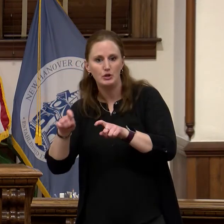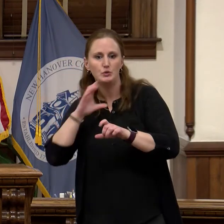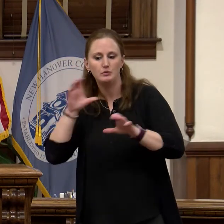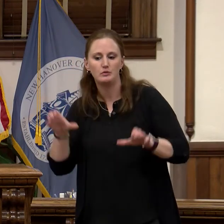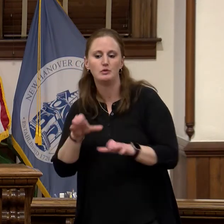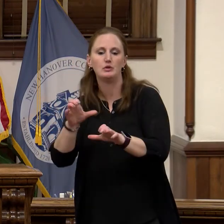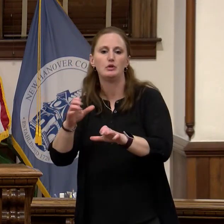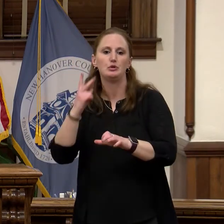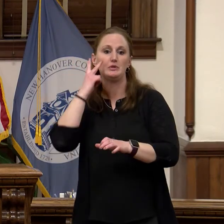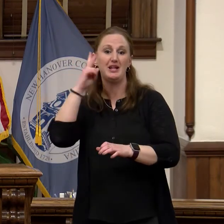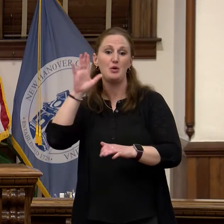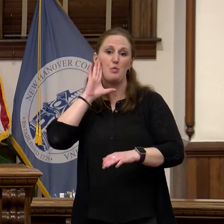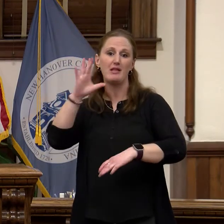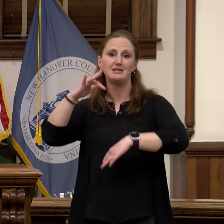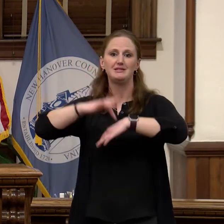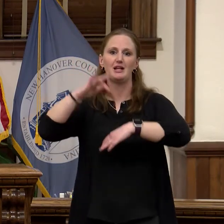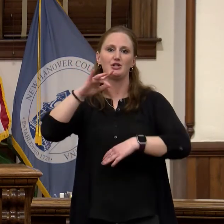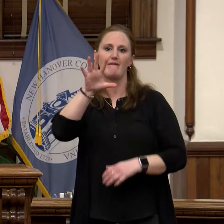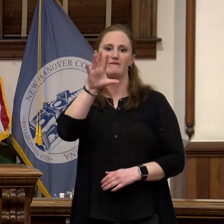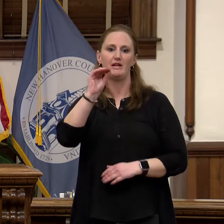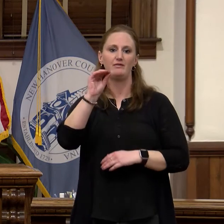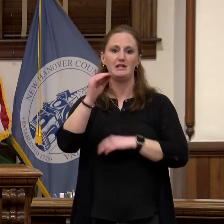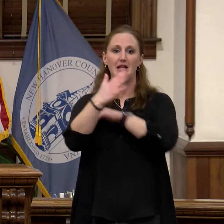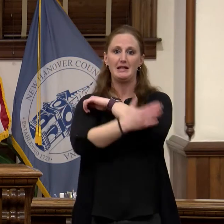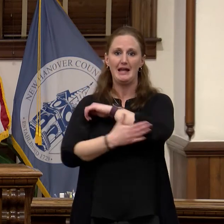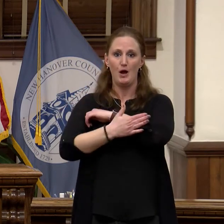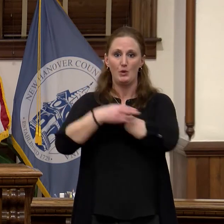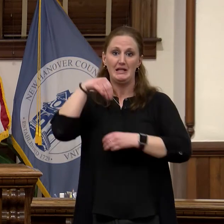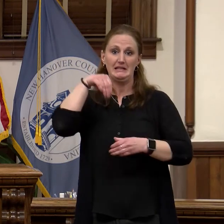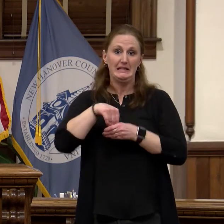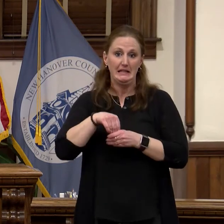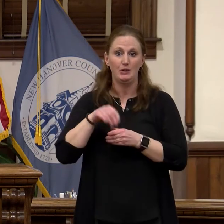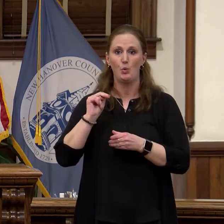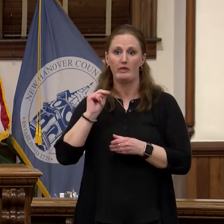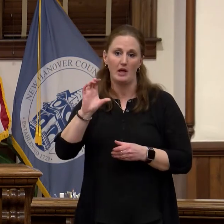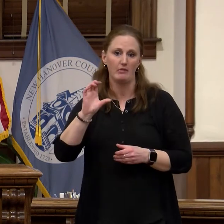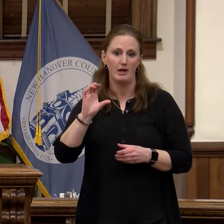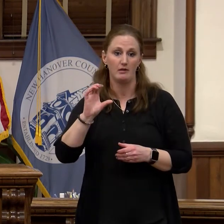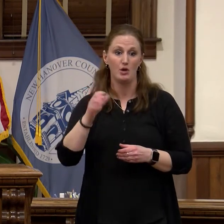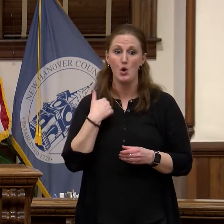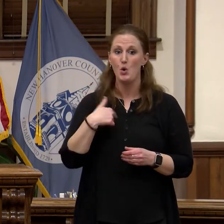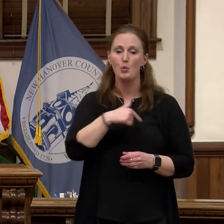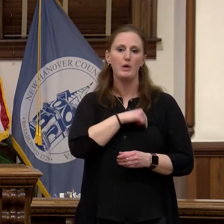across 50 counties. We don't sit still we are constantly striving to do better,